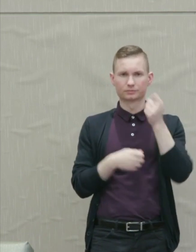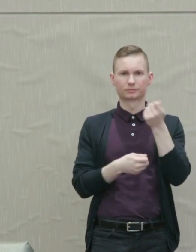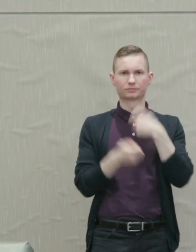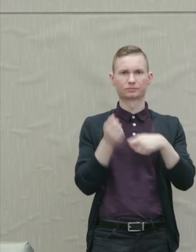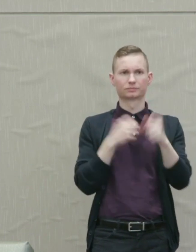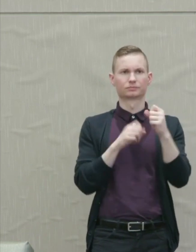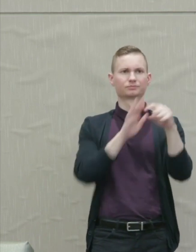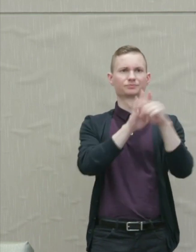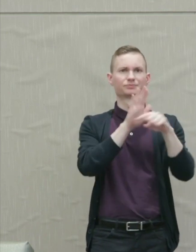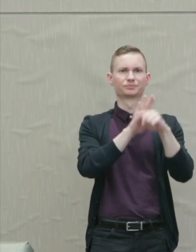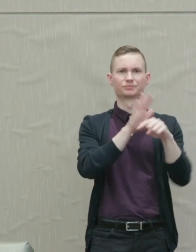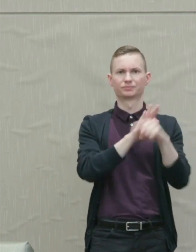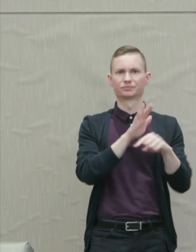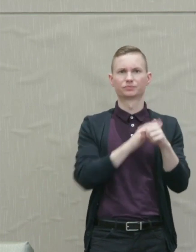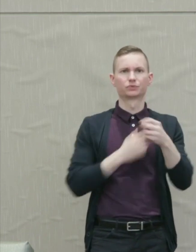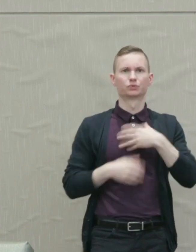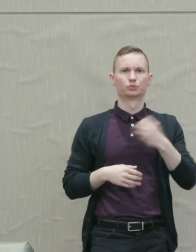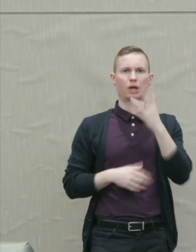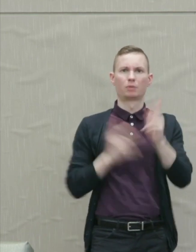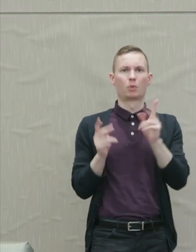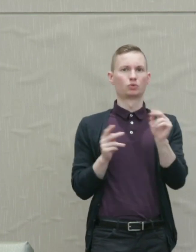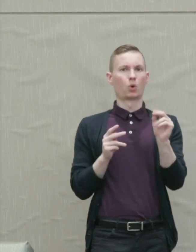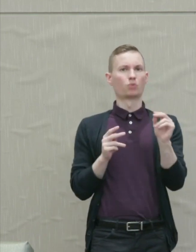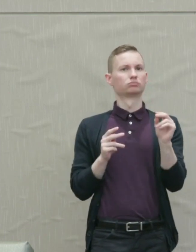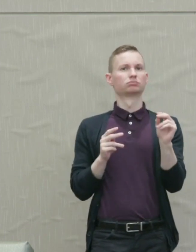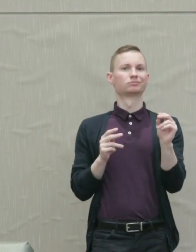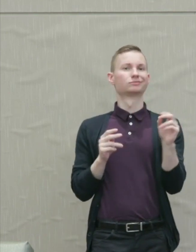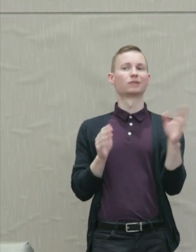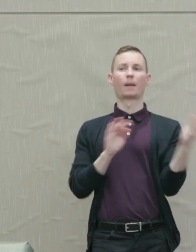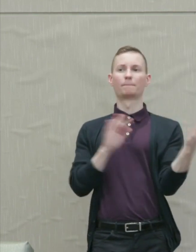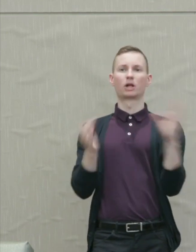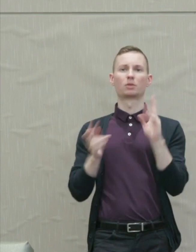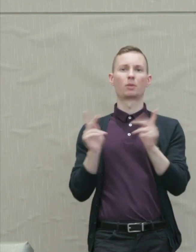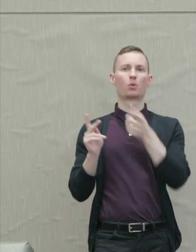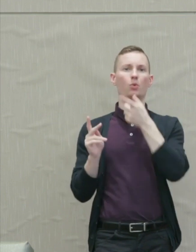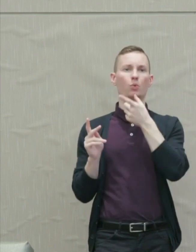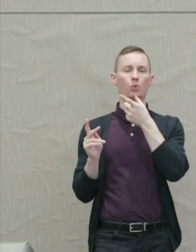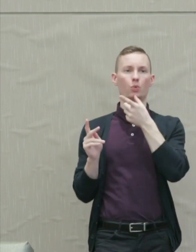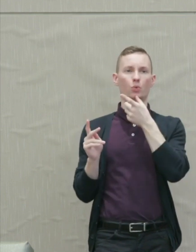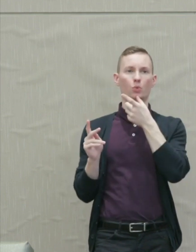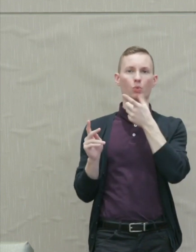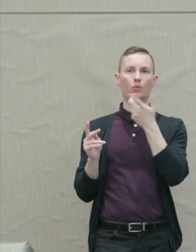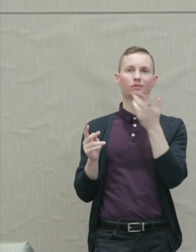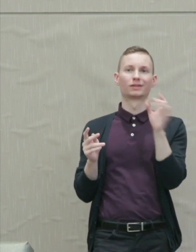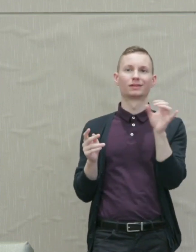Americans, he calmly compares them to people who have defaulted on a financial obligation.